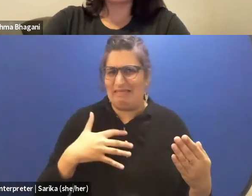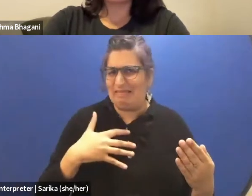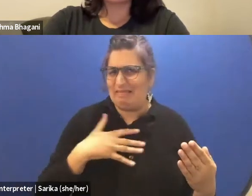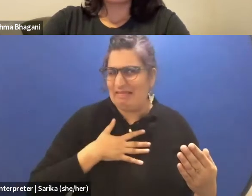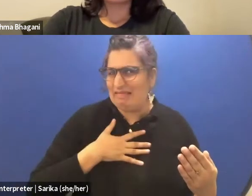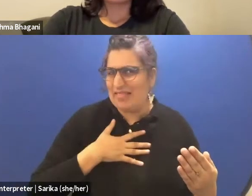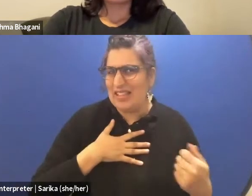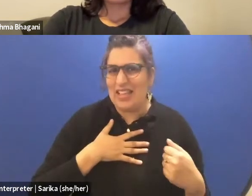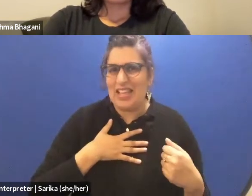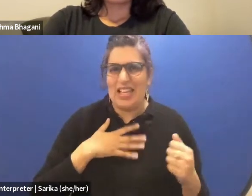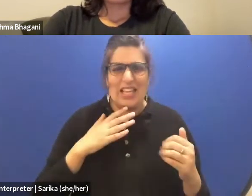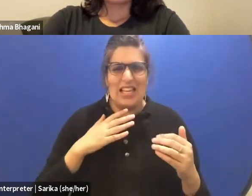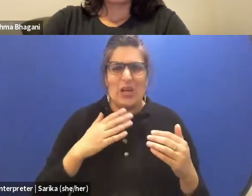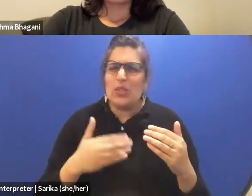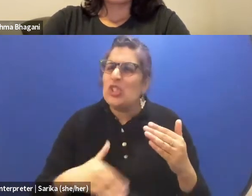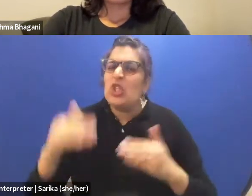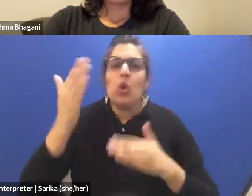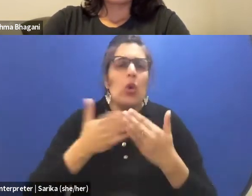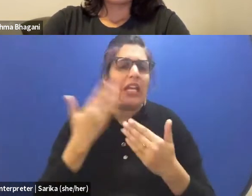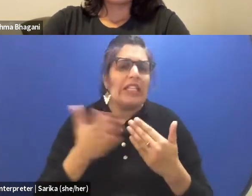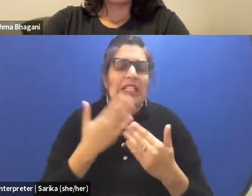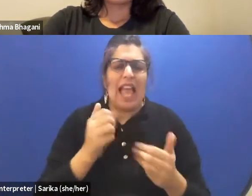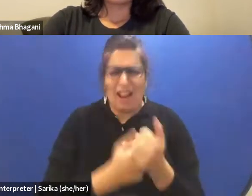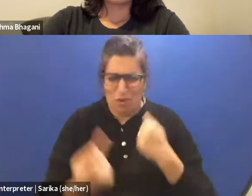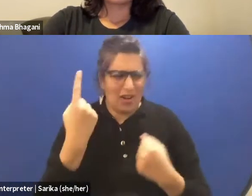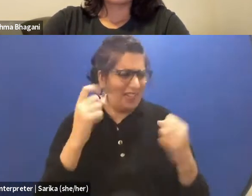"It's too easy. Everybody can have it.